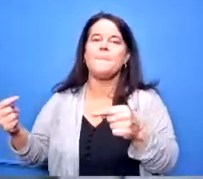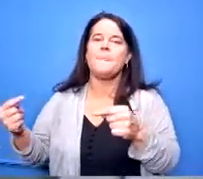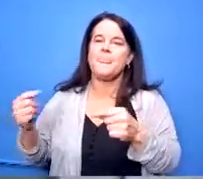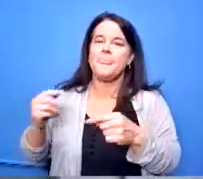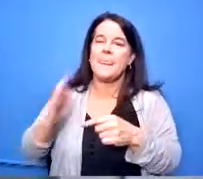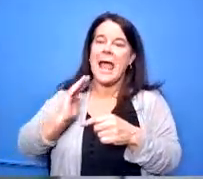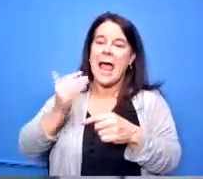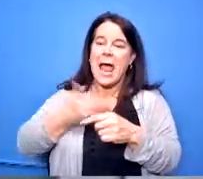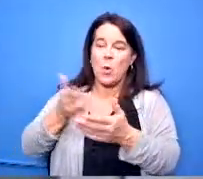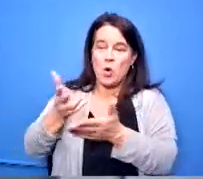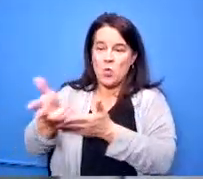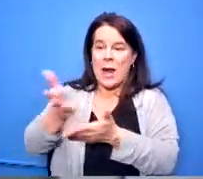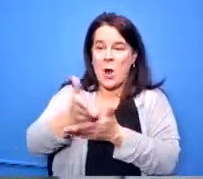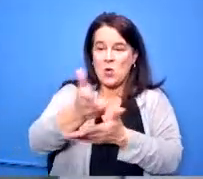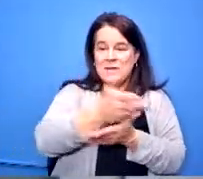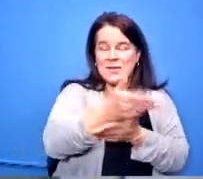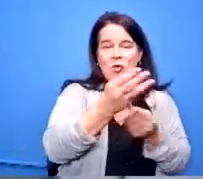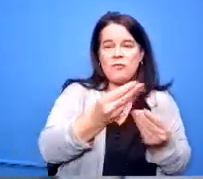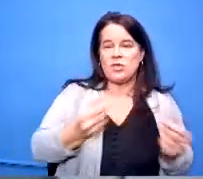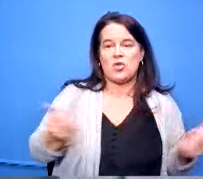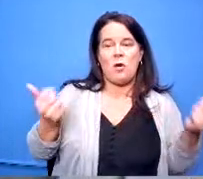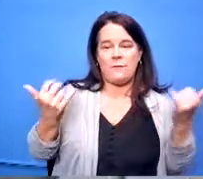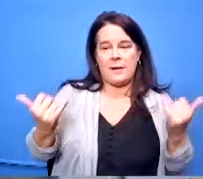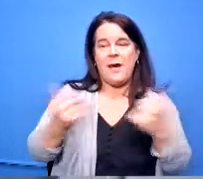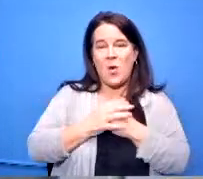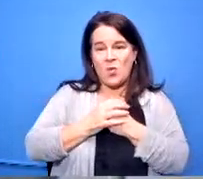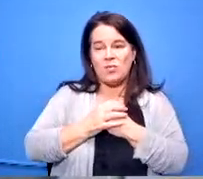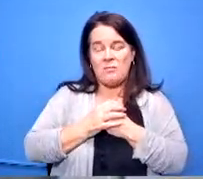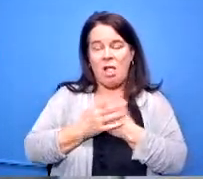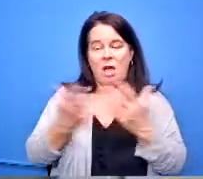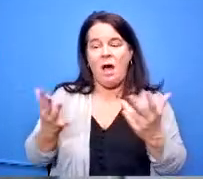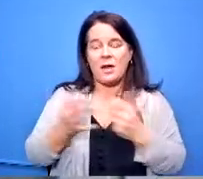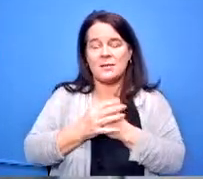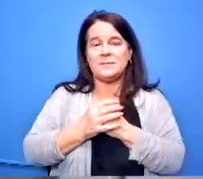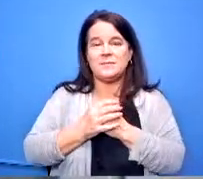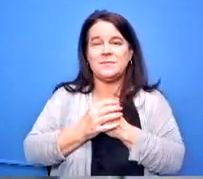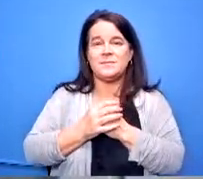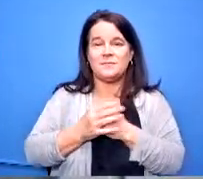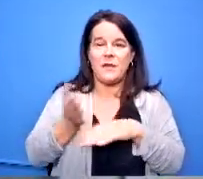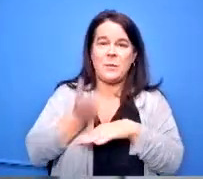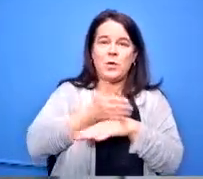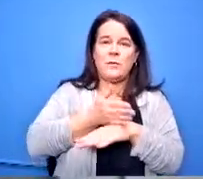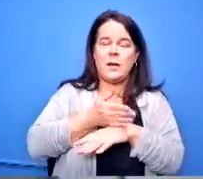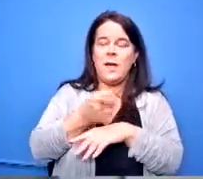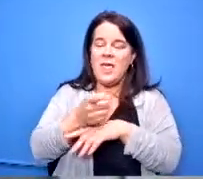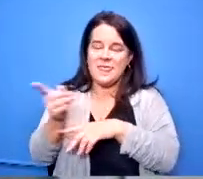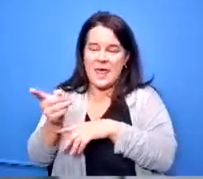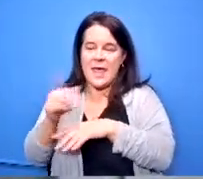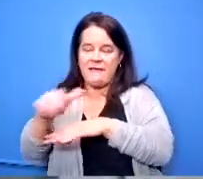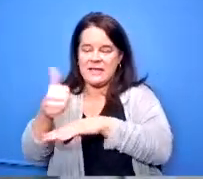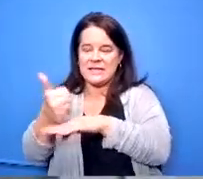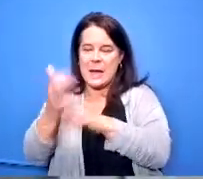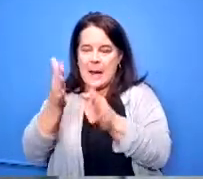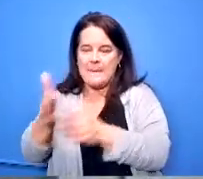quite a bit and they um they put together a plan that we're going to share with the guy with the